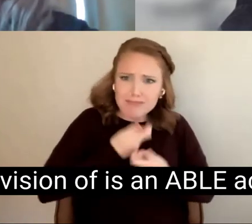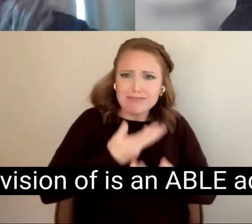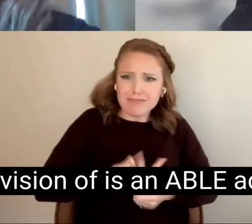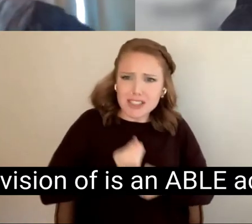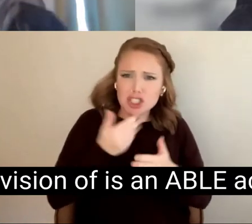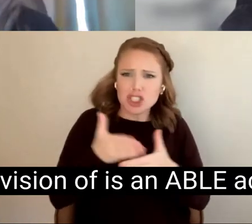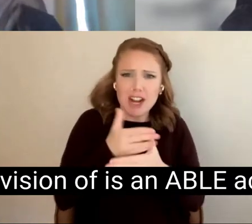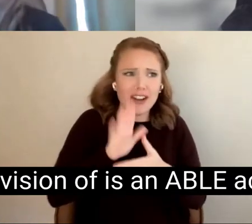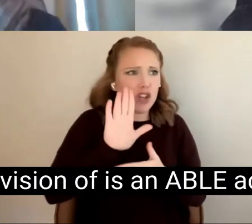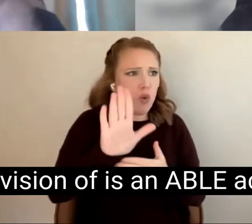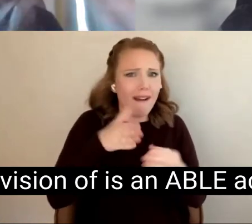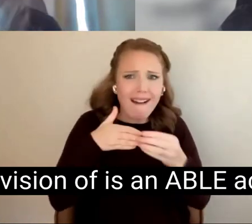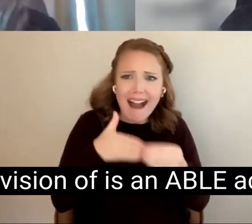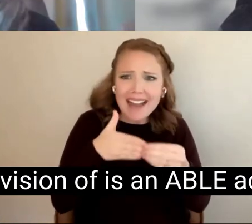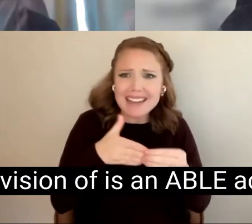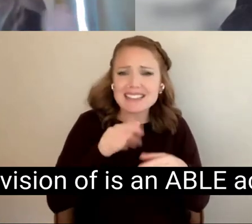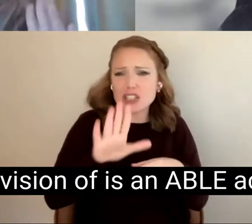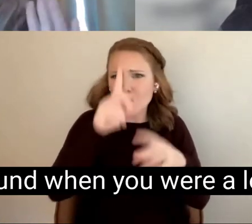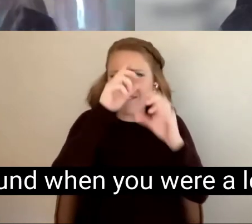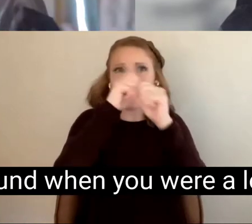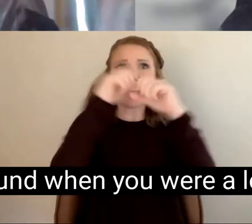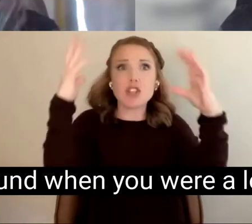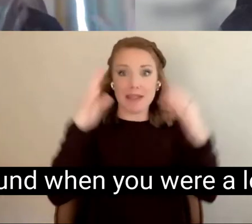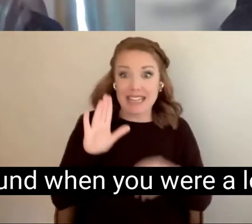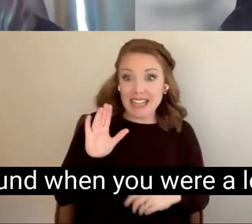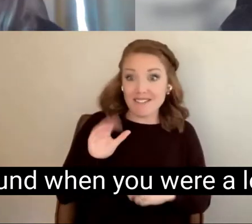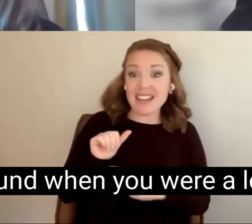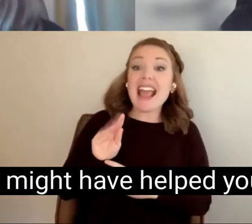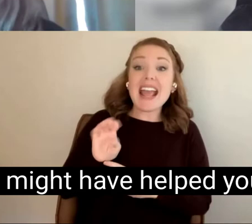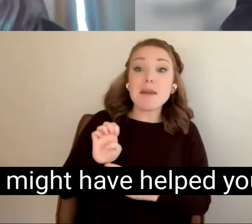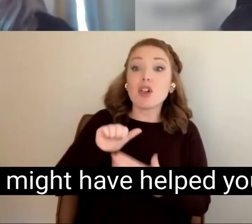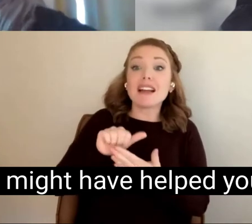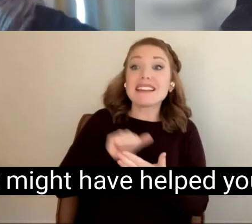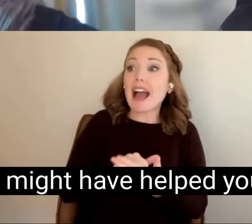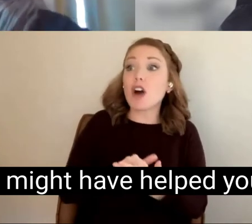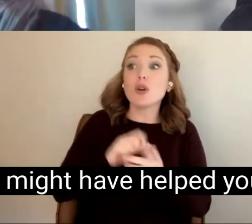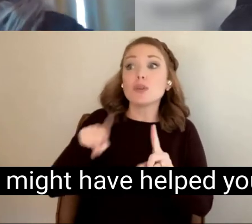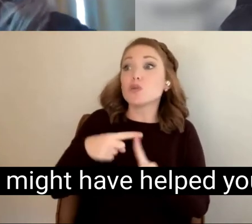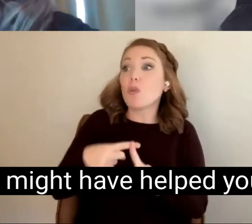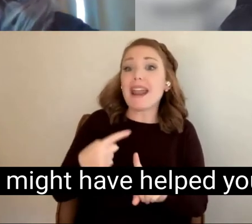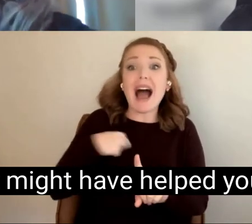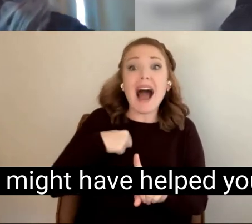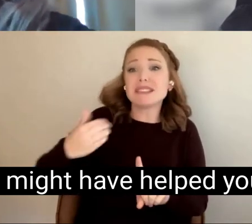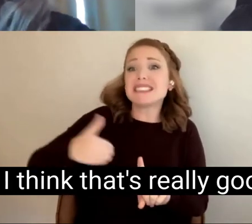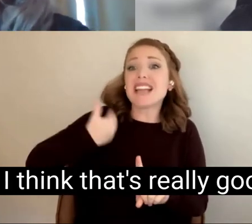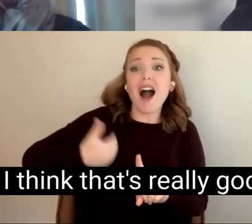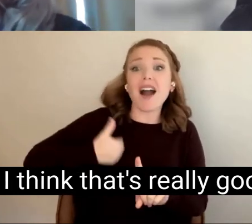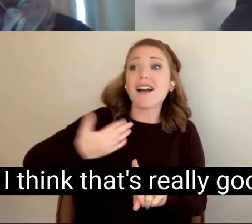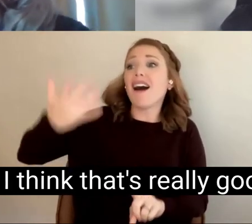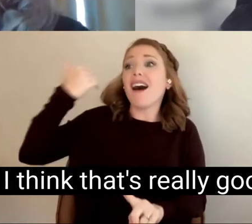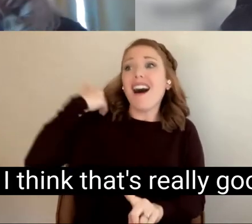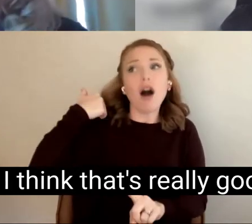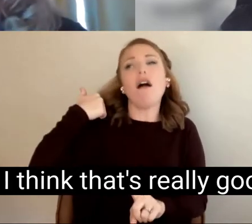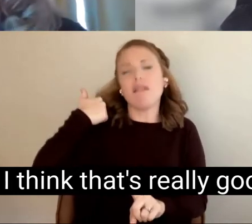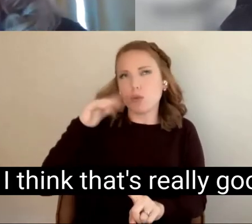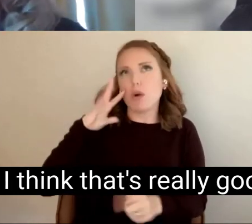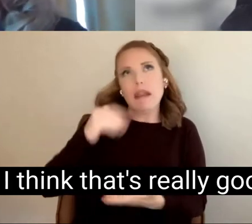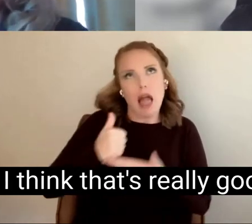course, I vision of is an ABLE account has been around when you were a lot younger. How that might have helped you with your career? I think that's really good for our